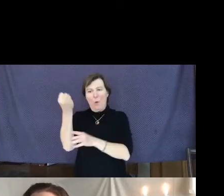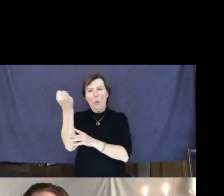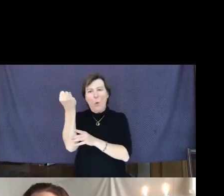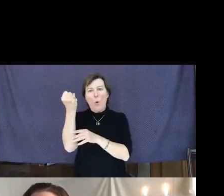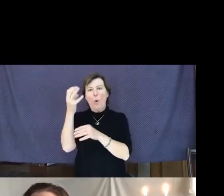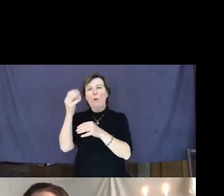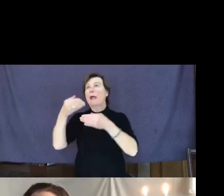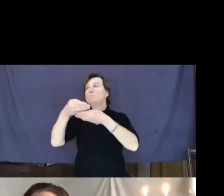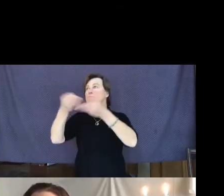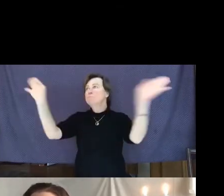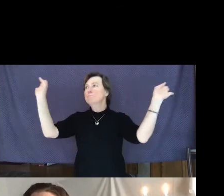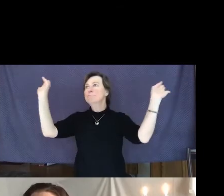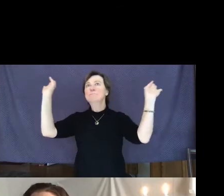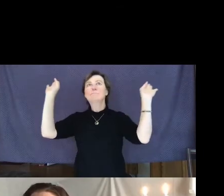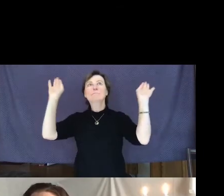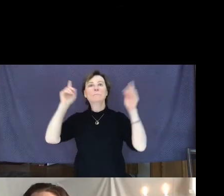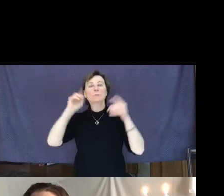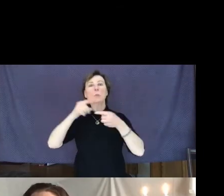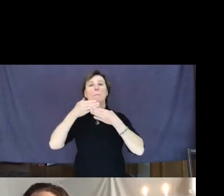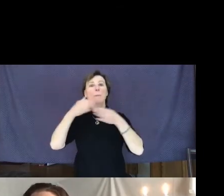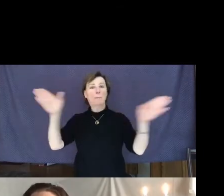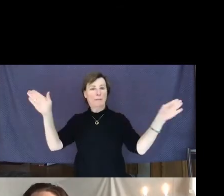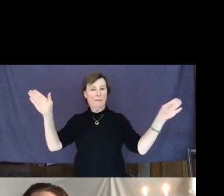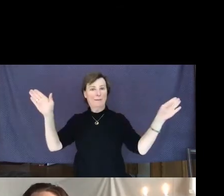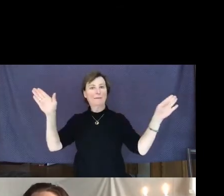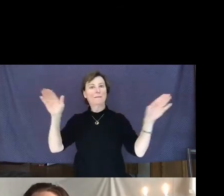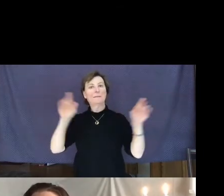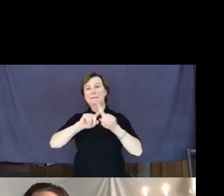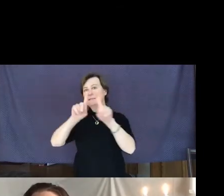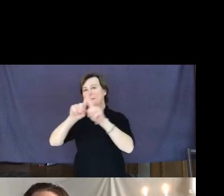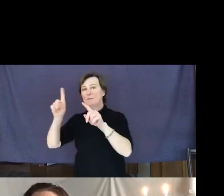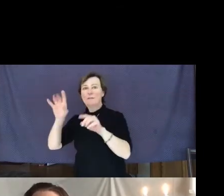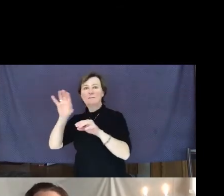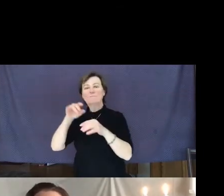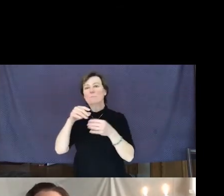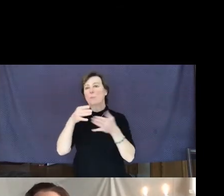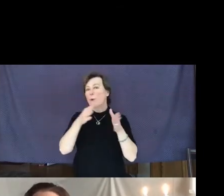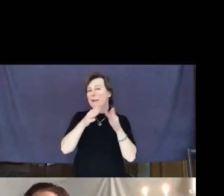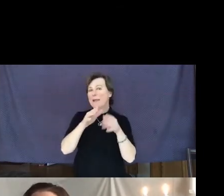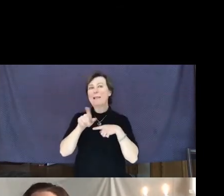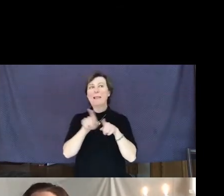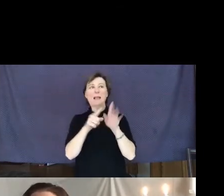in accessible forums, such as exhibits, travel tours,